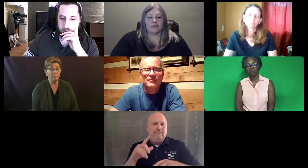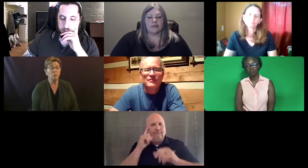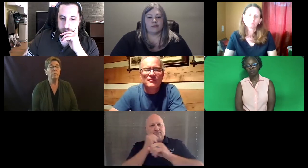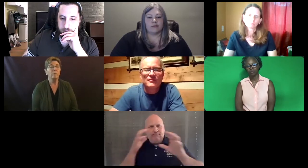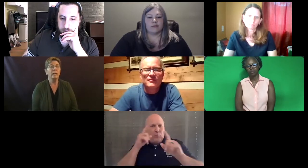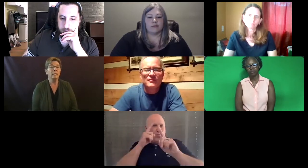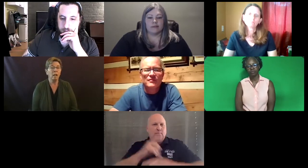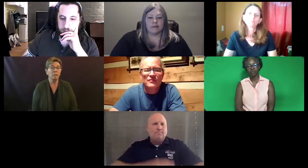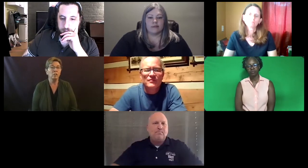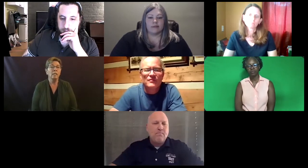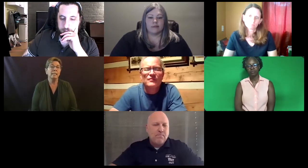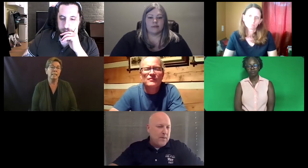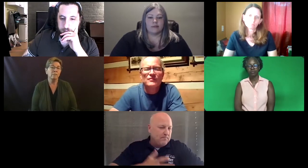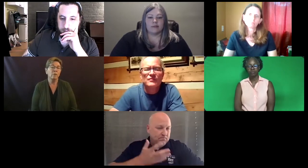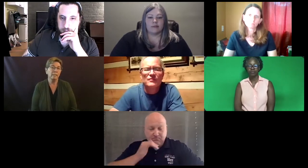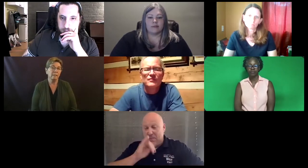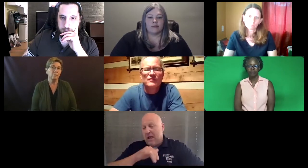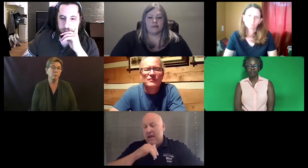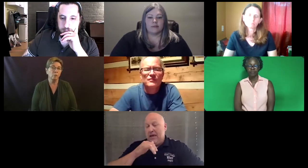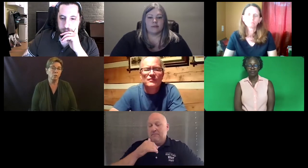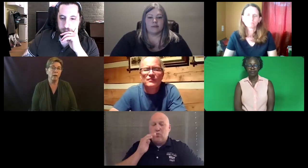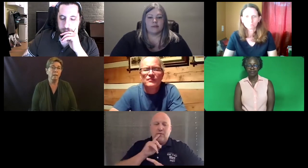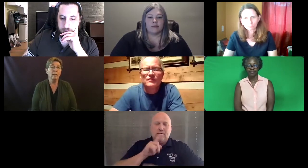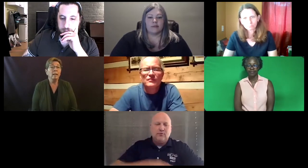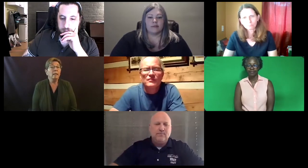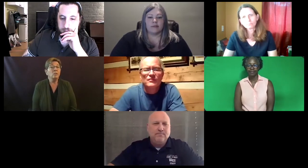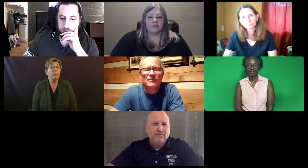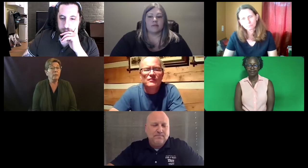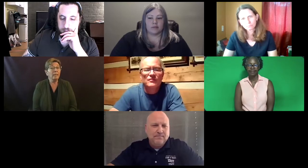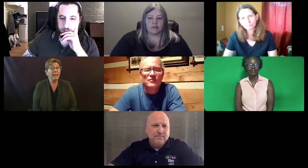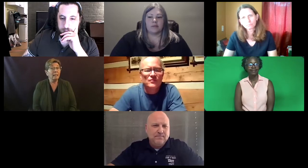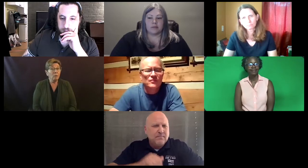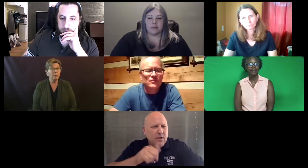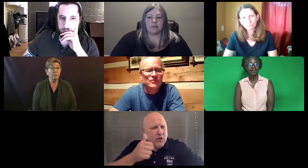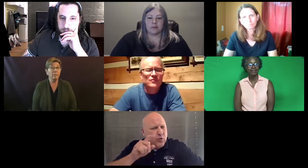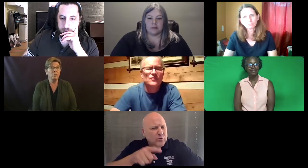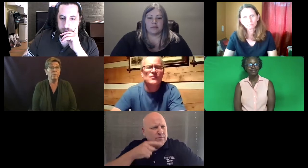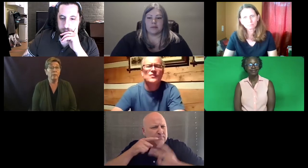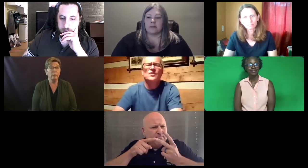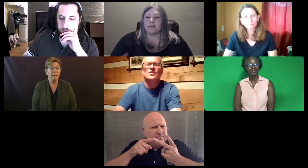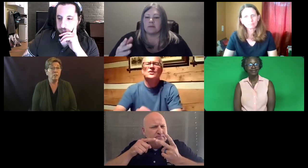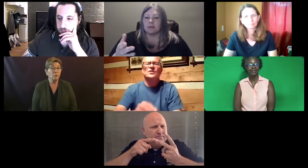So we brought in a knowledge test for the deaf interpreters as well. So at any rate, that hopefully provides you a better answer.